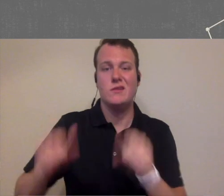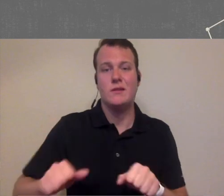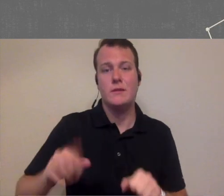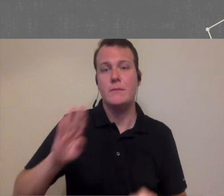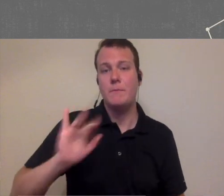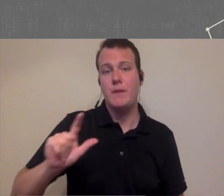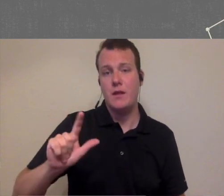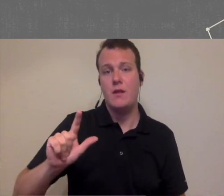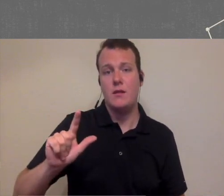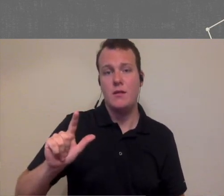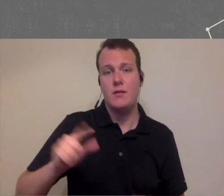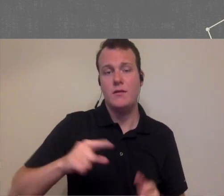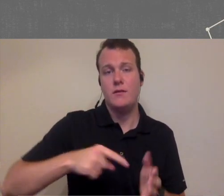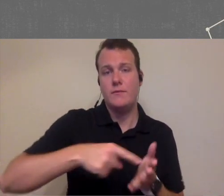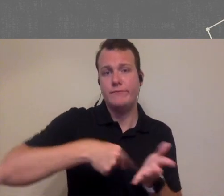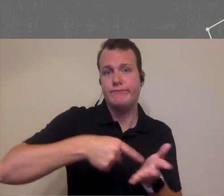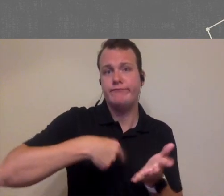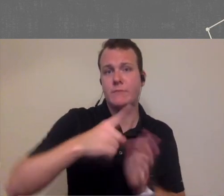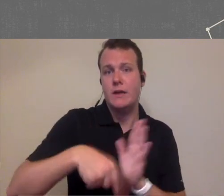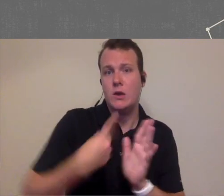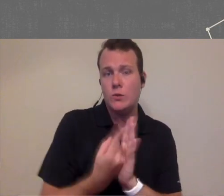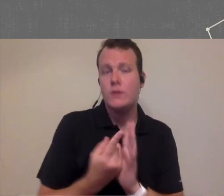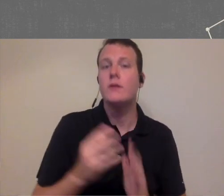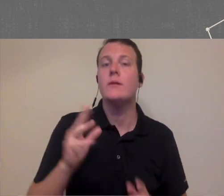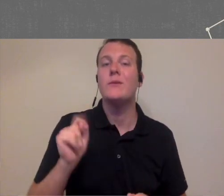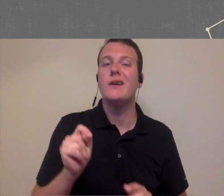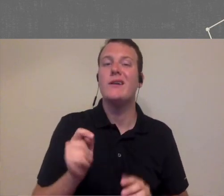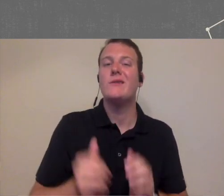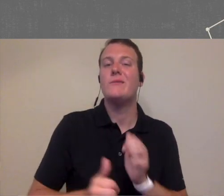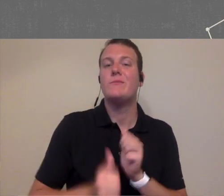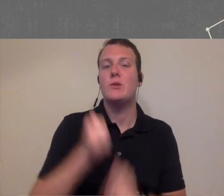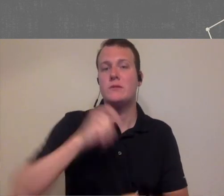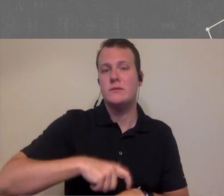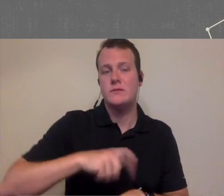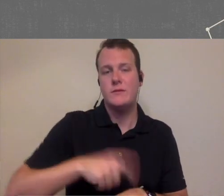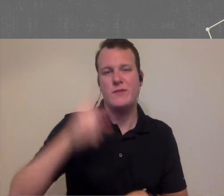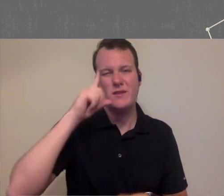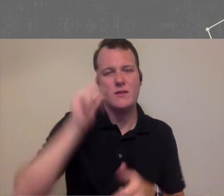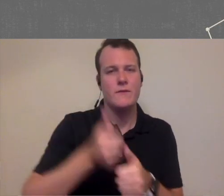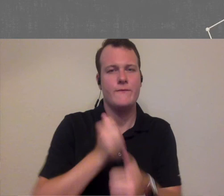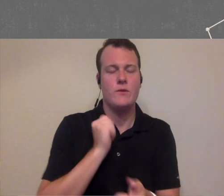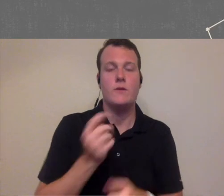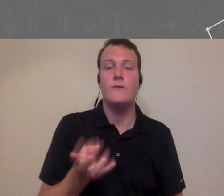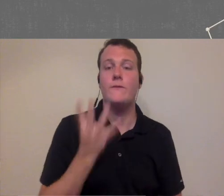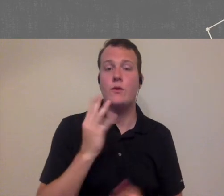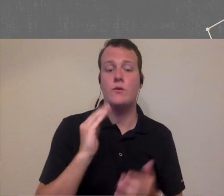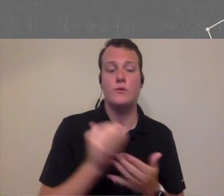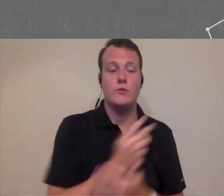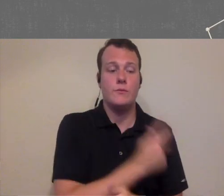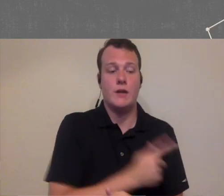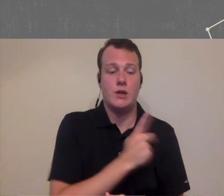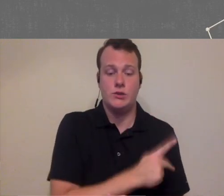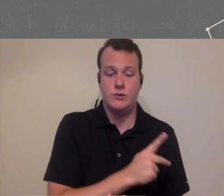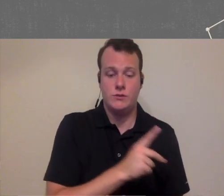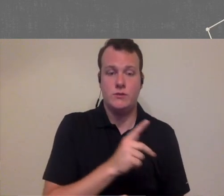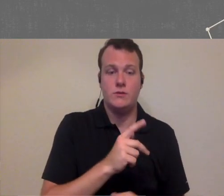is you know potentially kind of billable hours but so in general you'd want to probably avoid that if you've got four new patients in a row you're gonna be